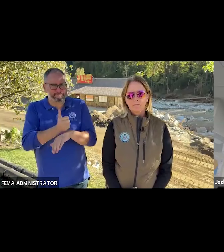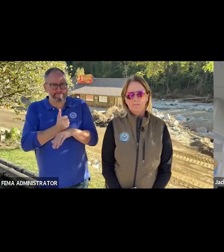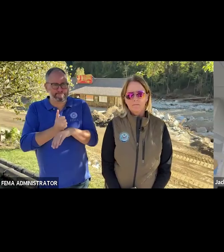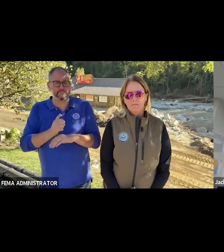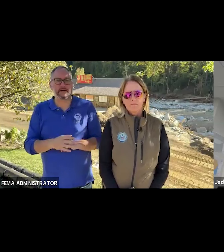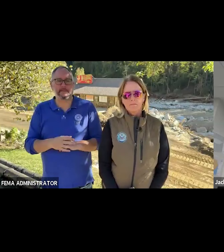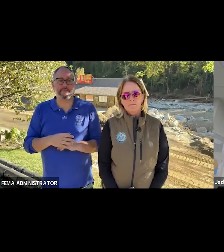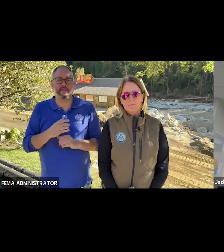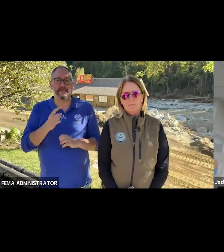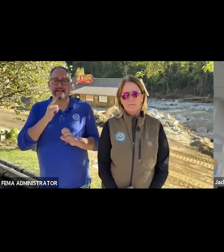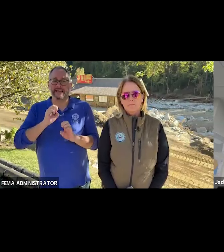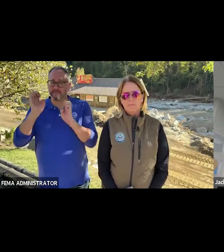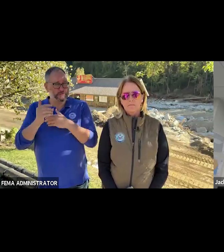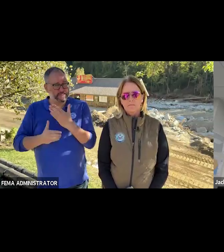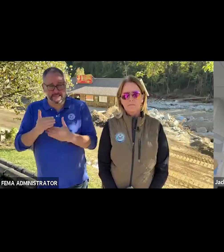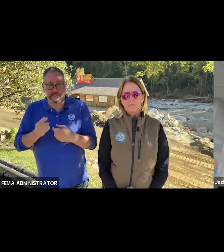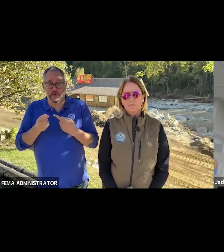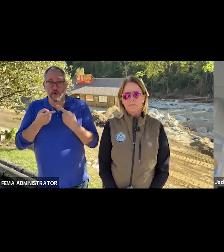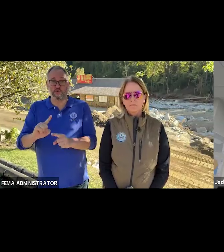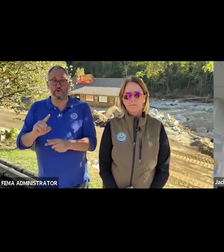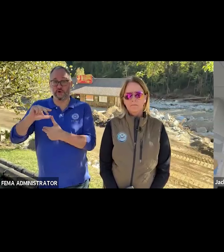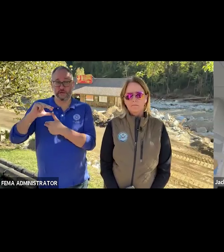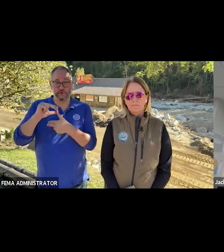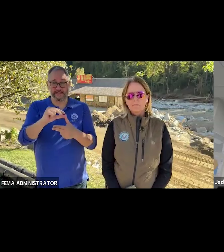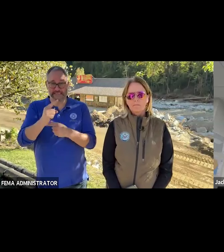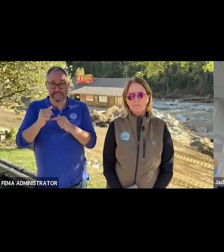I was wondering if FEMA was planning to take advantage of that new hiring authority